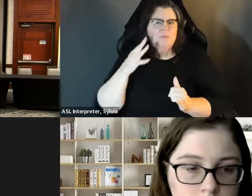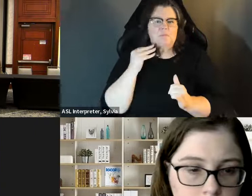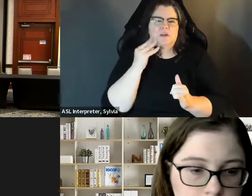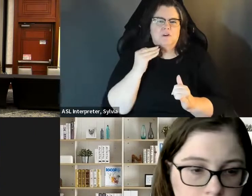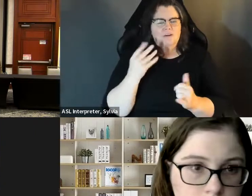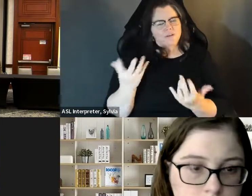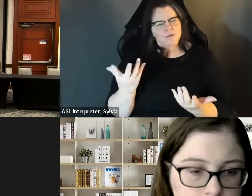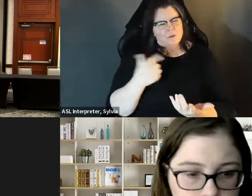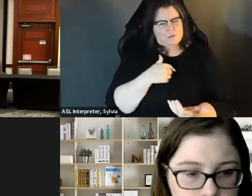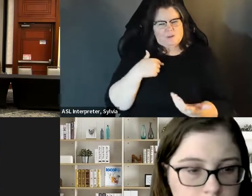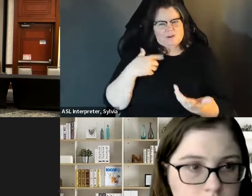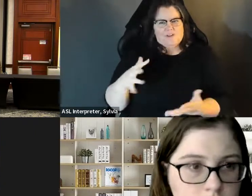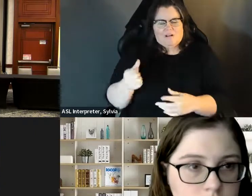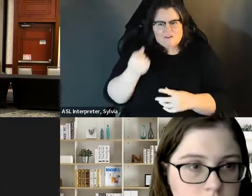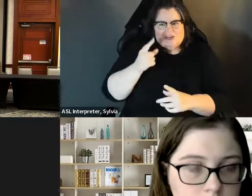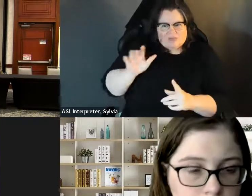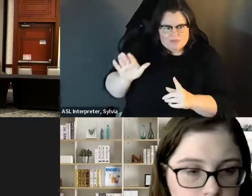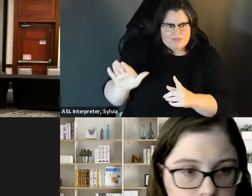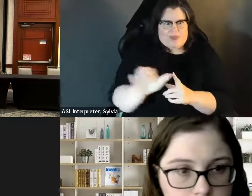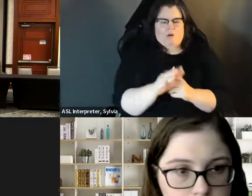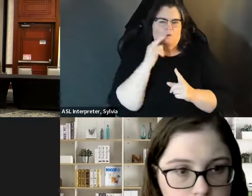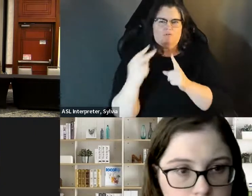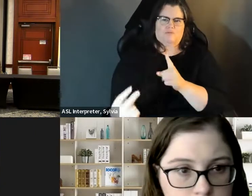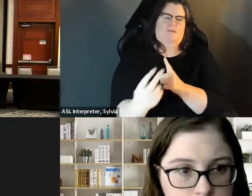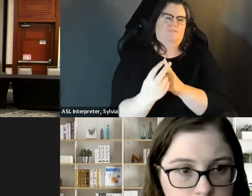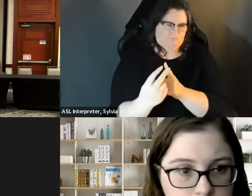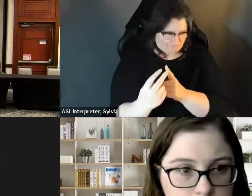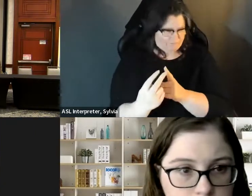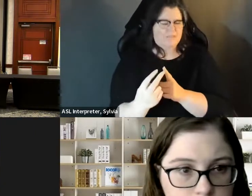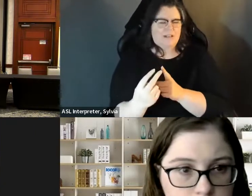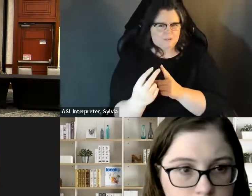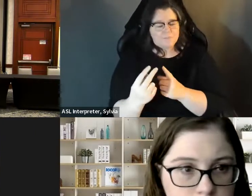that community. So I think that when we talk to people in